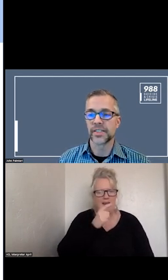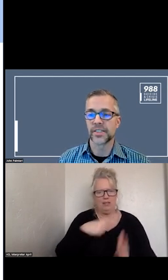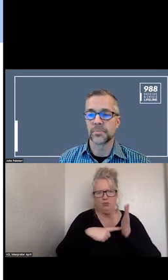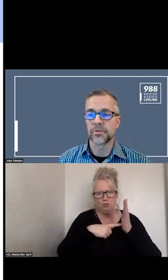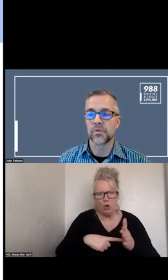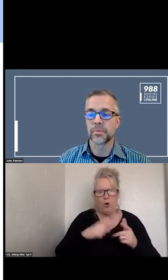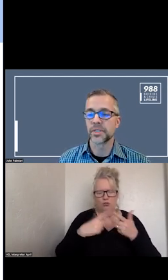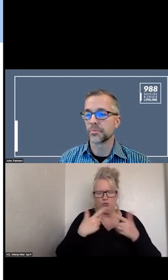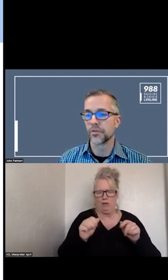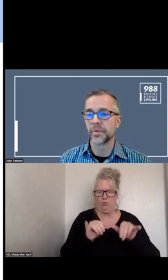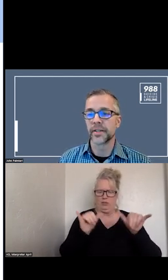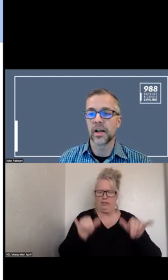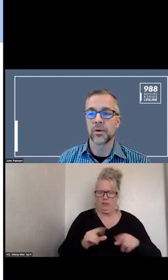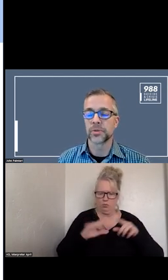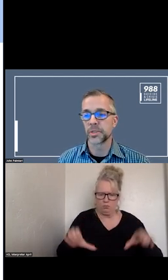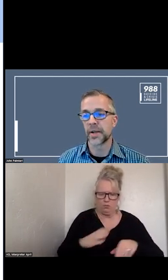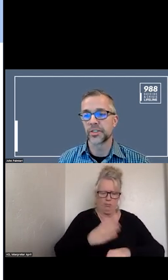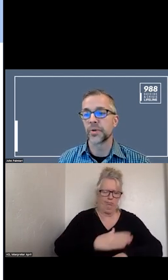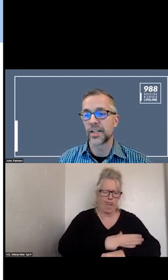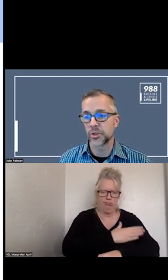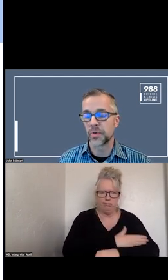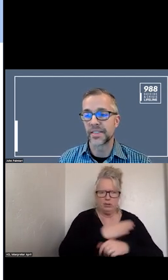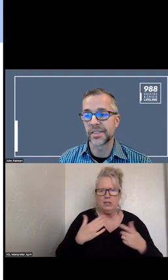SYSTEM PERFORMANCE IMPROVEMENT WITH RESPECT TO ANSWER RATES,